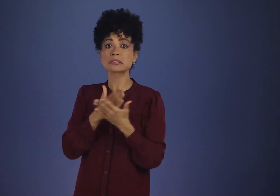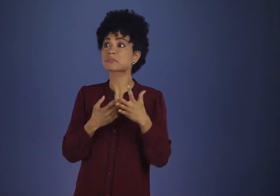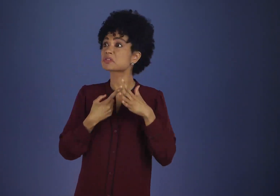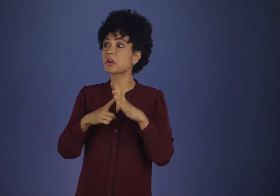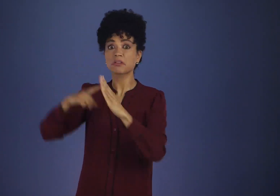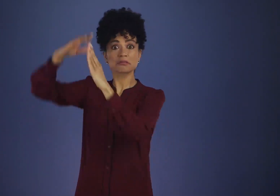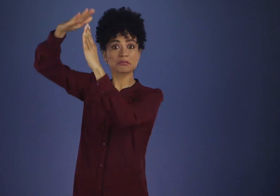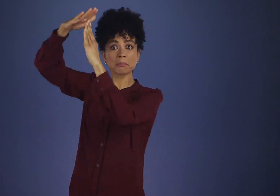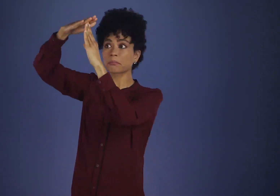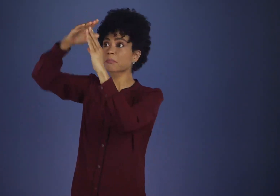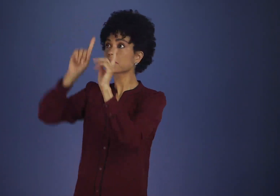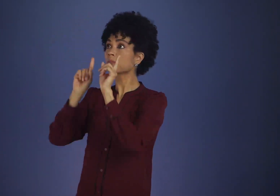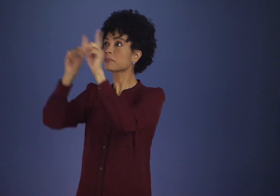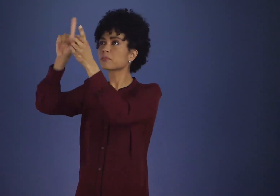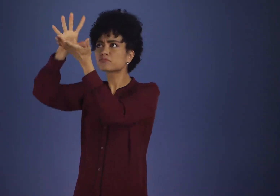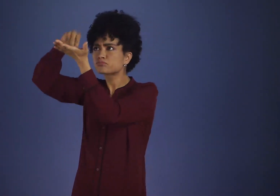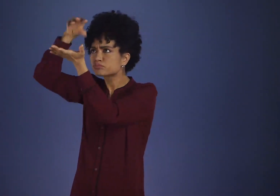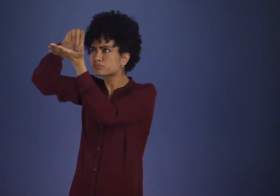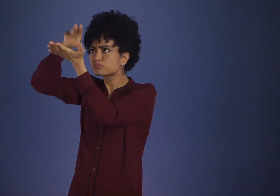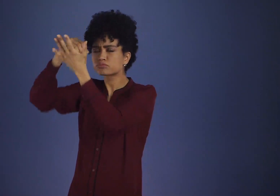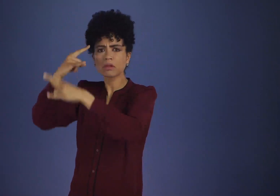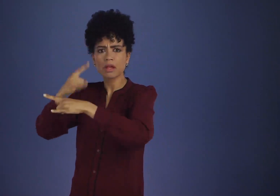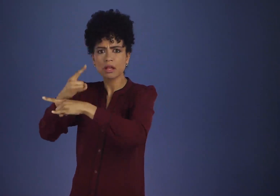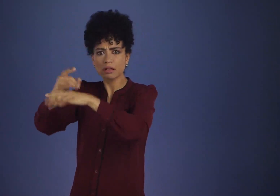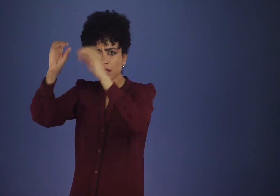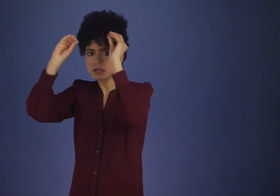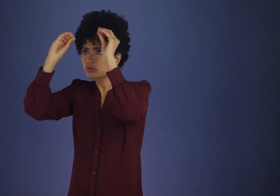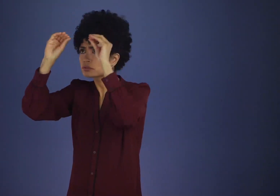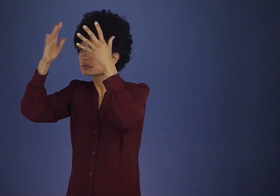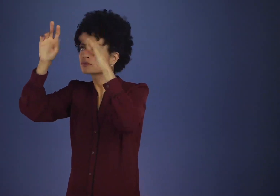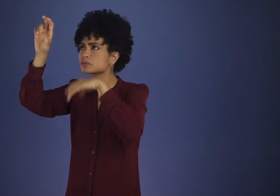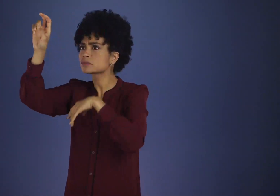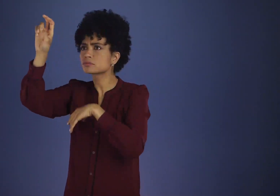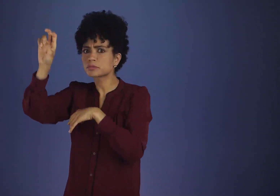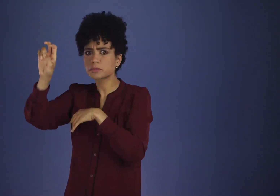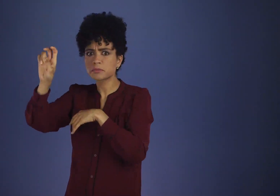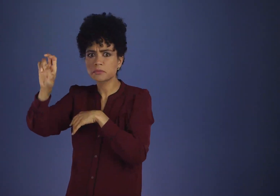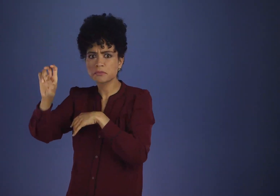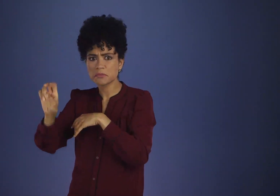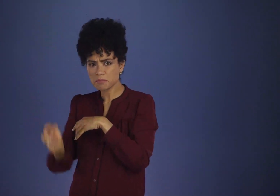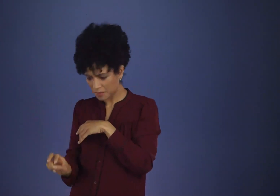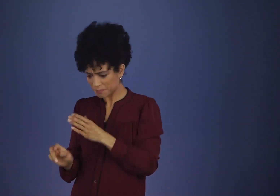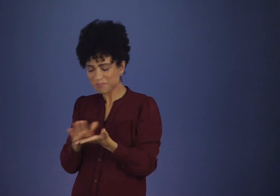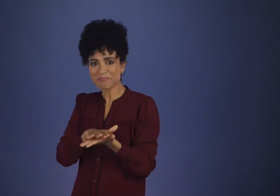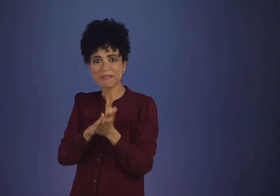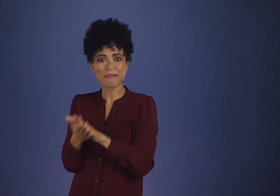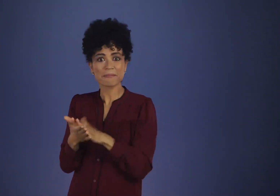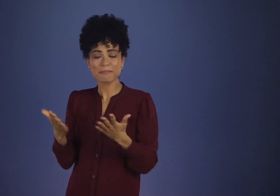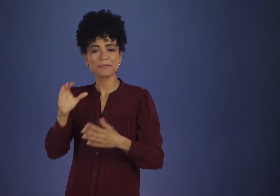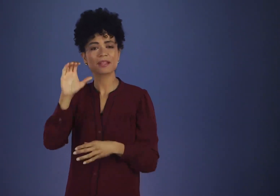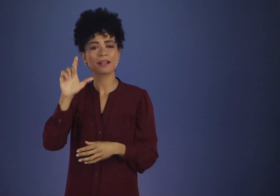Sometimes the swarming applicants would go for all three floors. Some would start at the top and come through to the bottom,